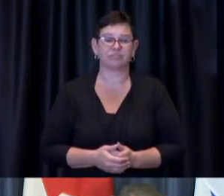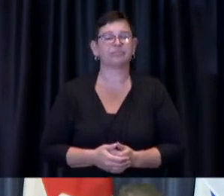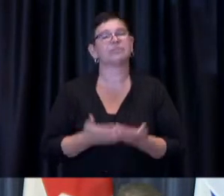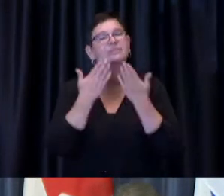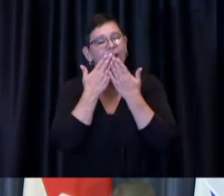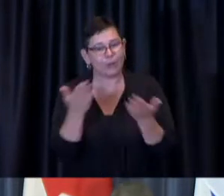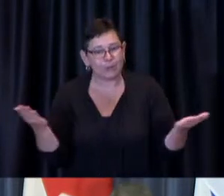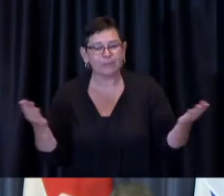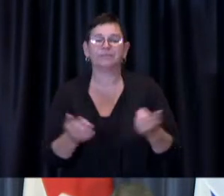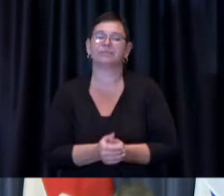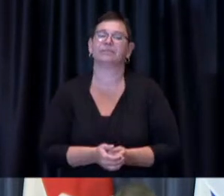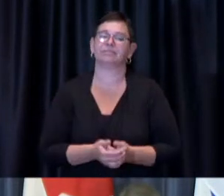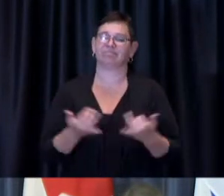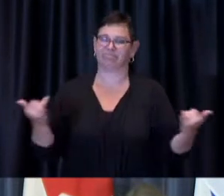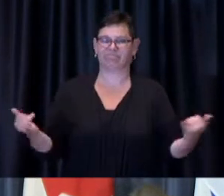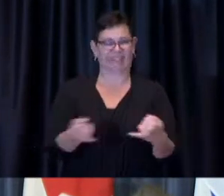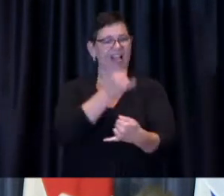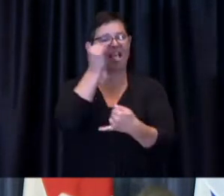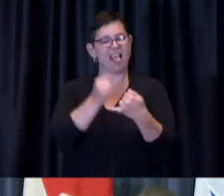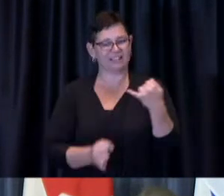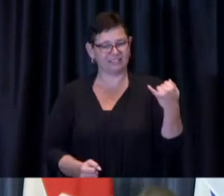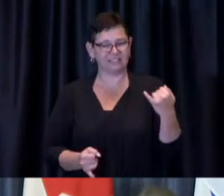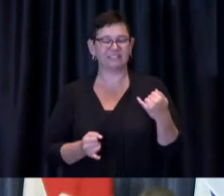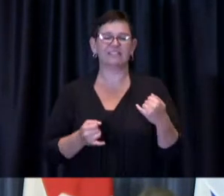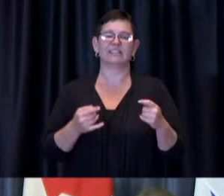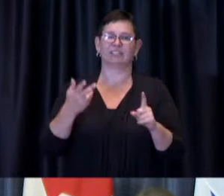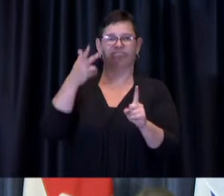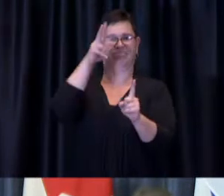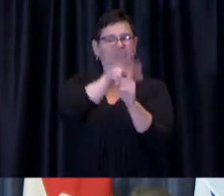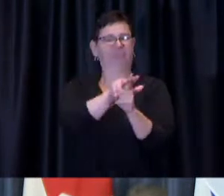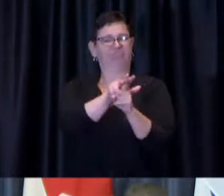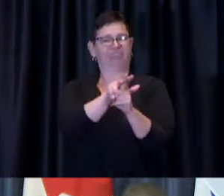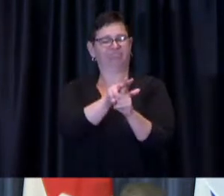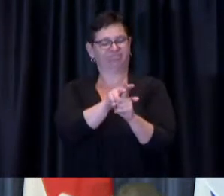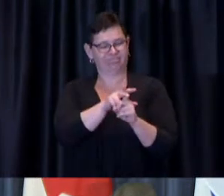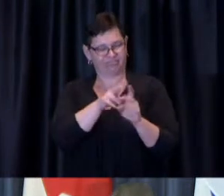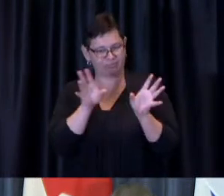is our last scheduled COVID-19 media briefing moving forward we will schedule these on an